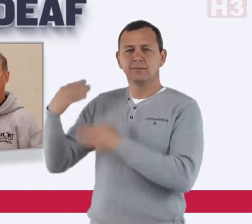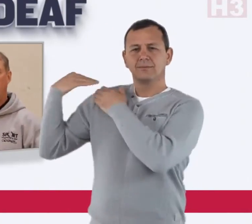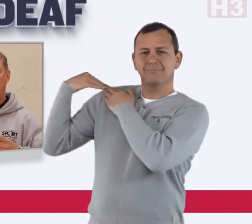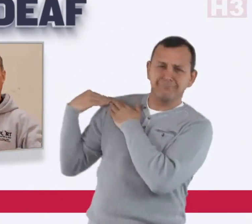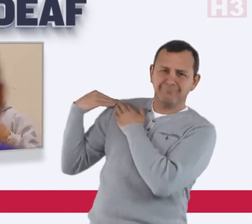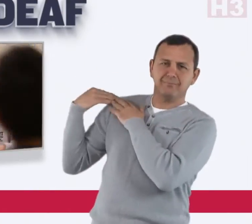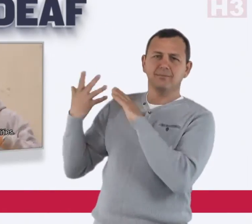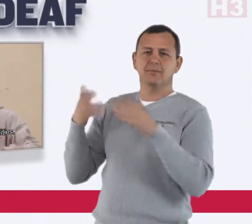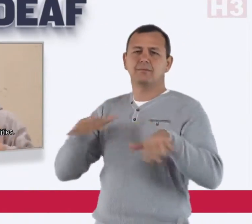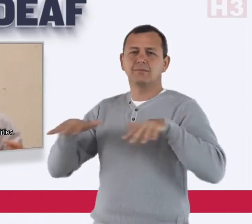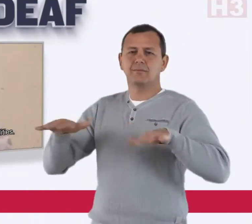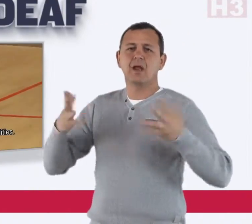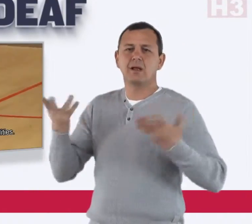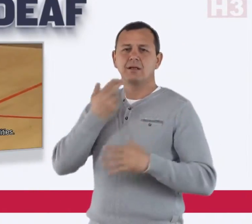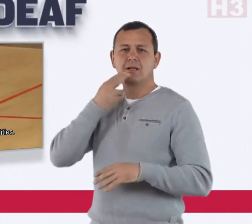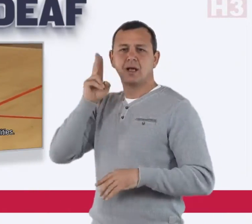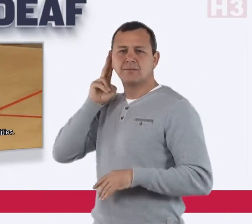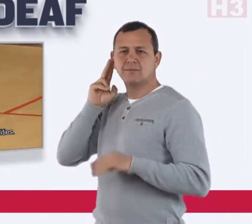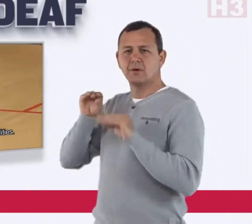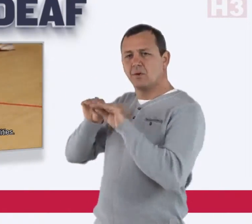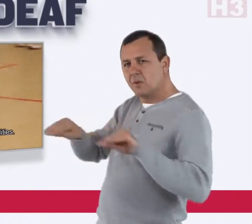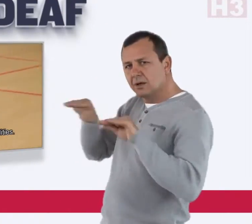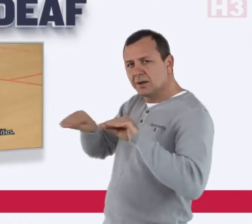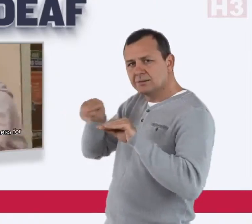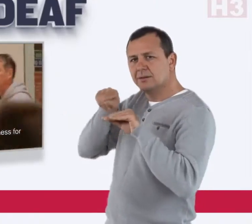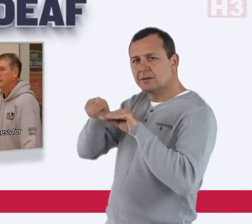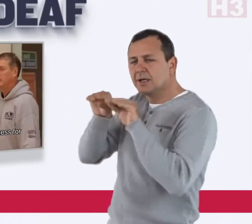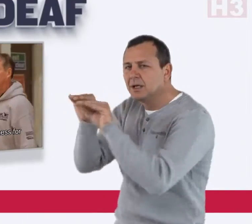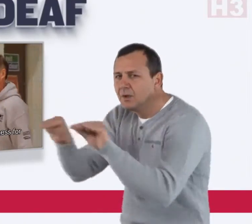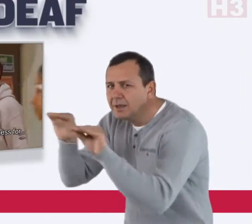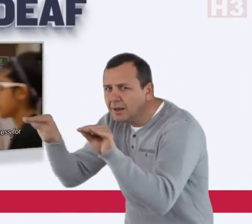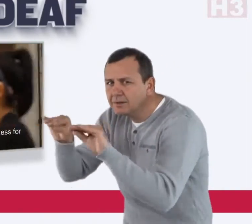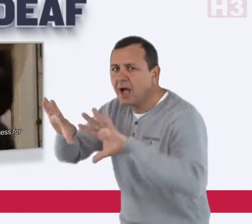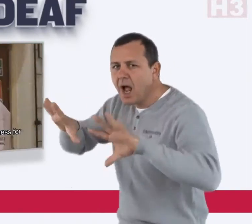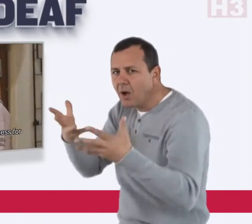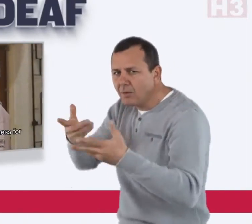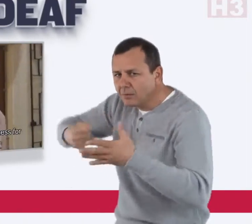Run by deaf coaches who teach how to